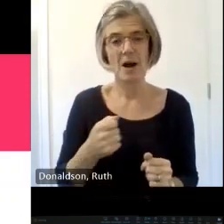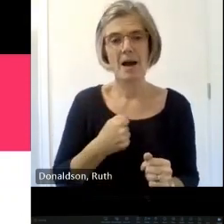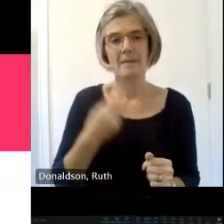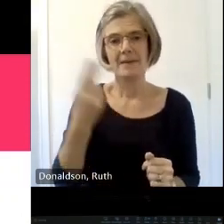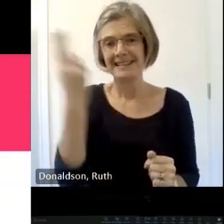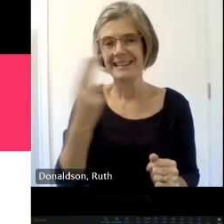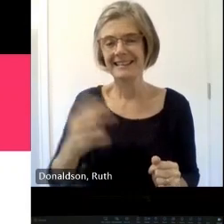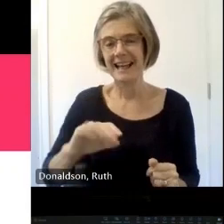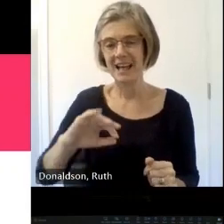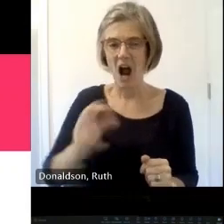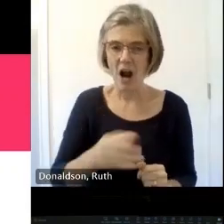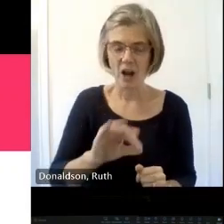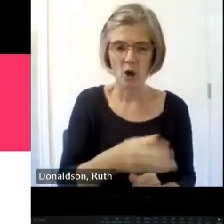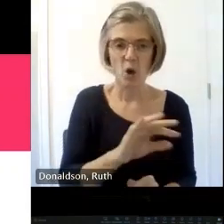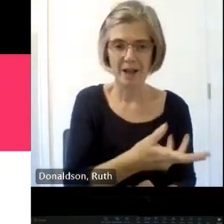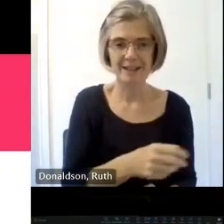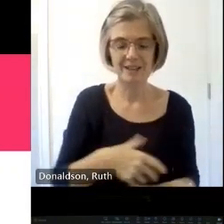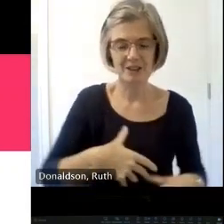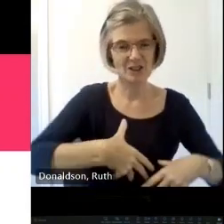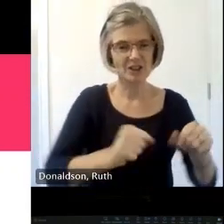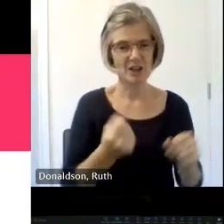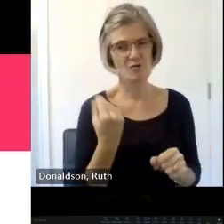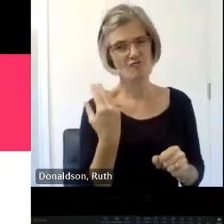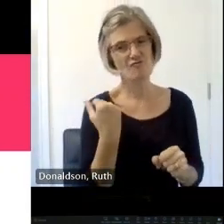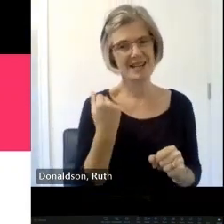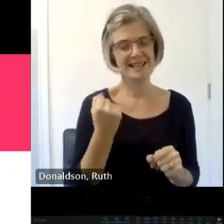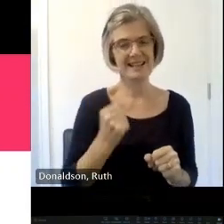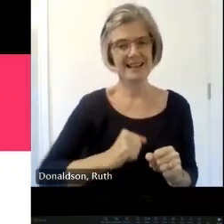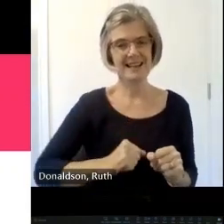I've just started at National Museum Scotland as curator of modern contemporary history so